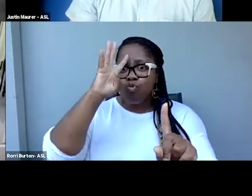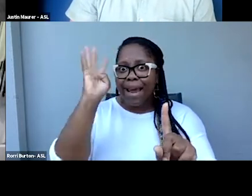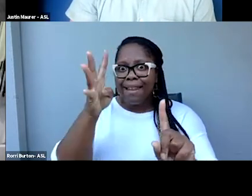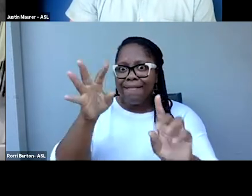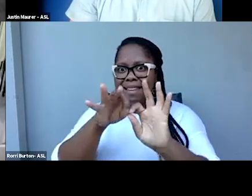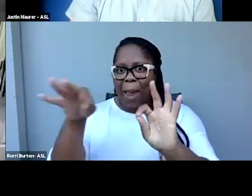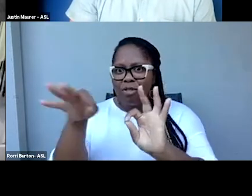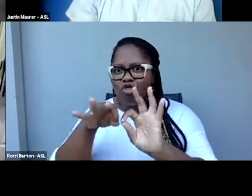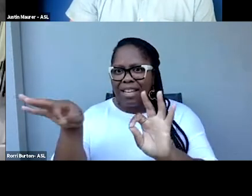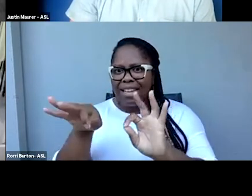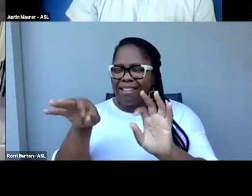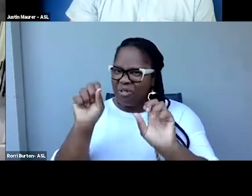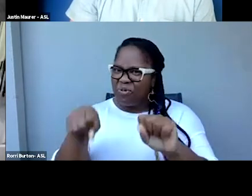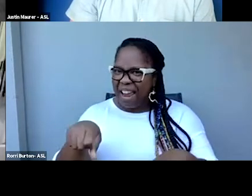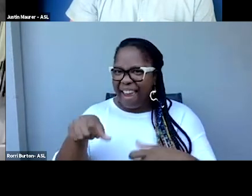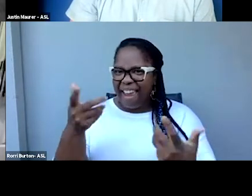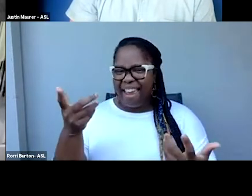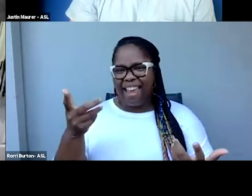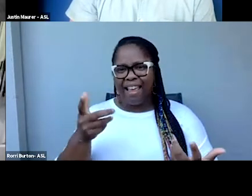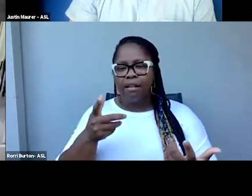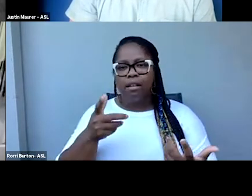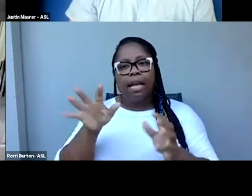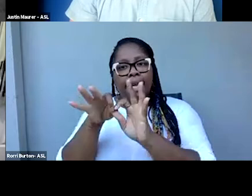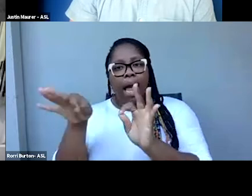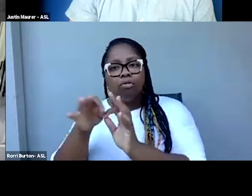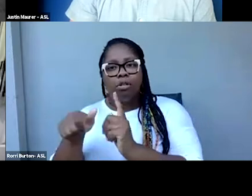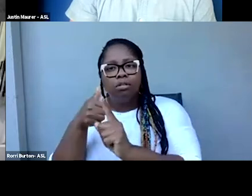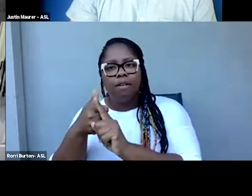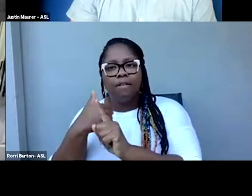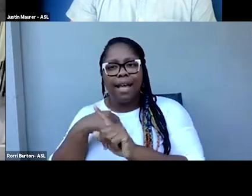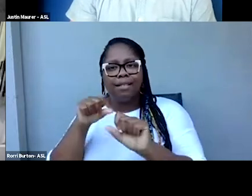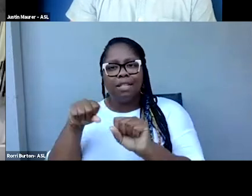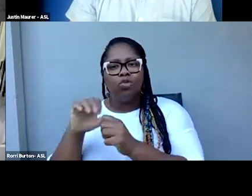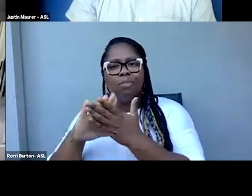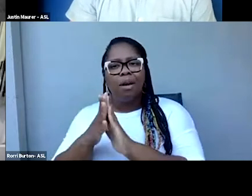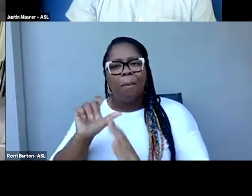where it really has the potential to become an art form.